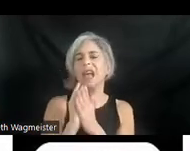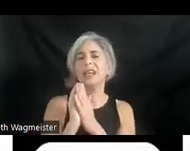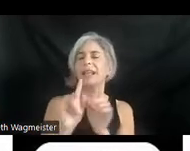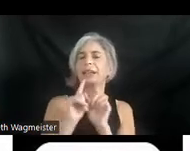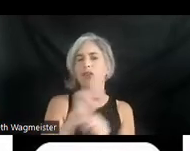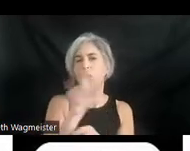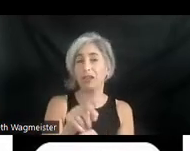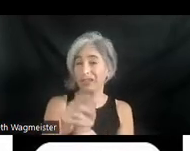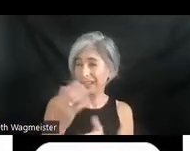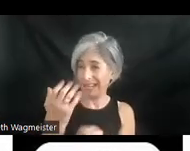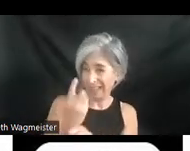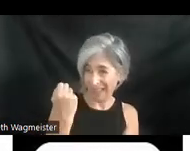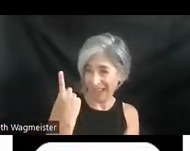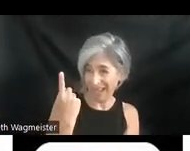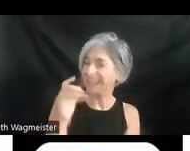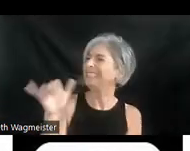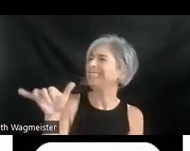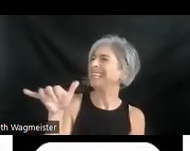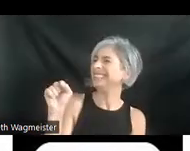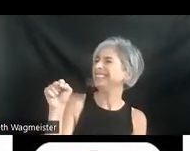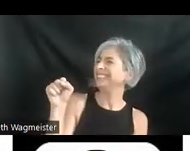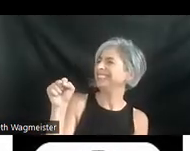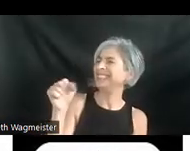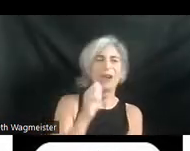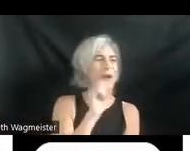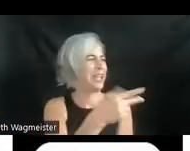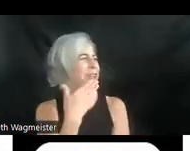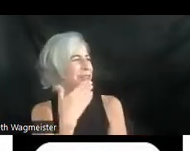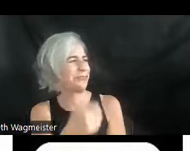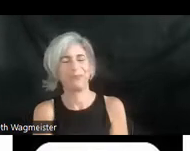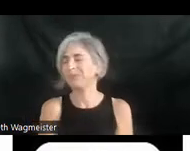question. Did I get that? >> SAMANTHA EVANS: I think so. Oh good. All right. >> SAMANTHA EVANS: Next question is about